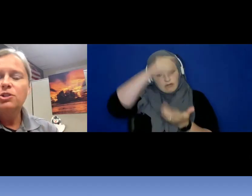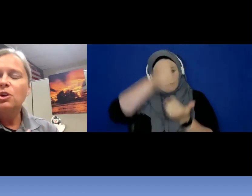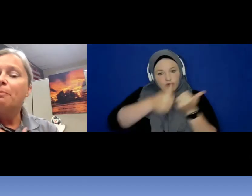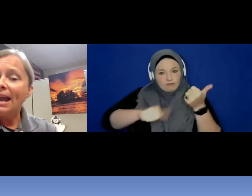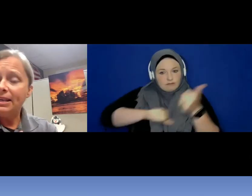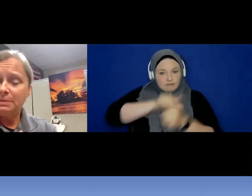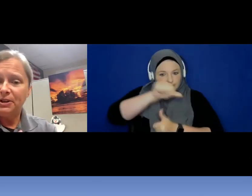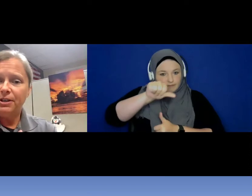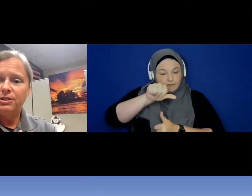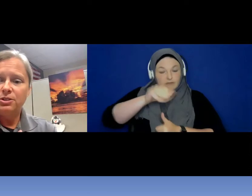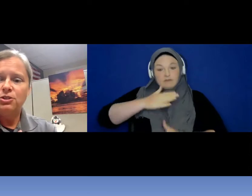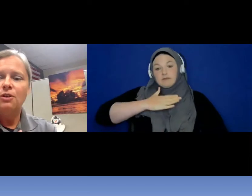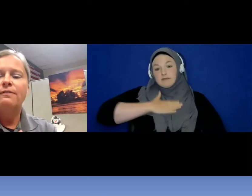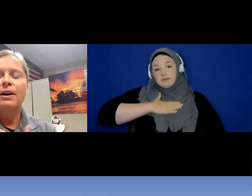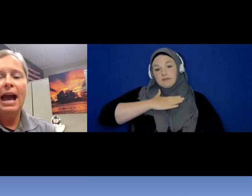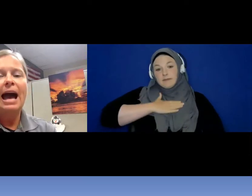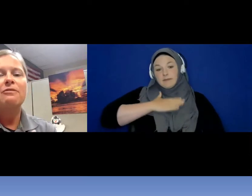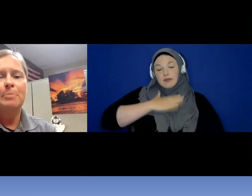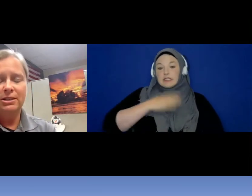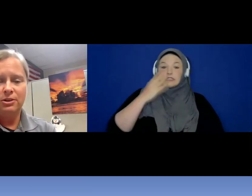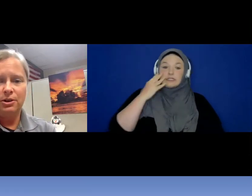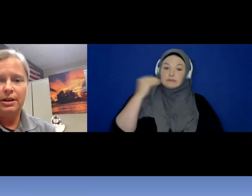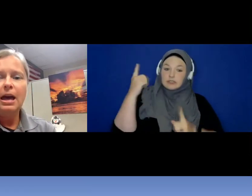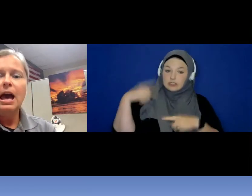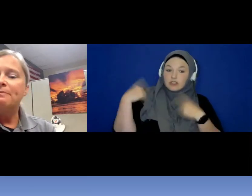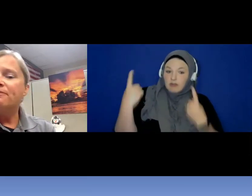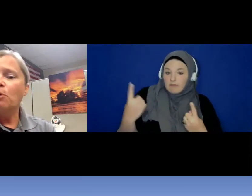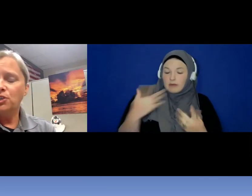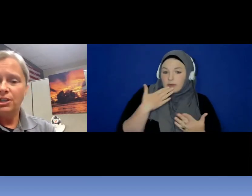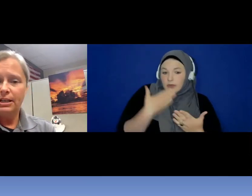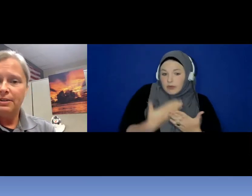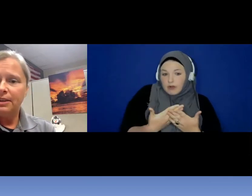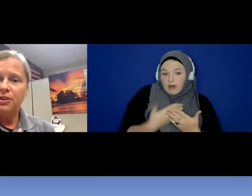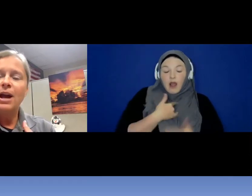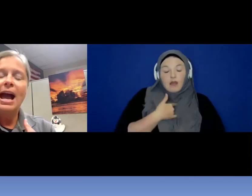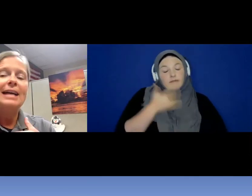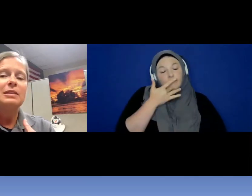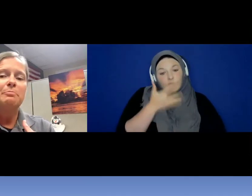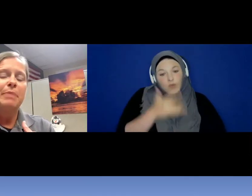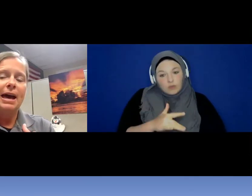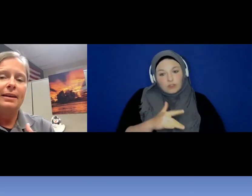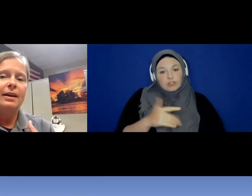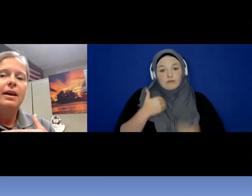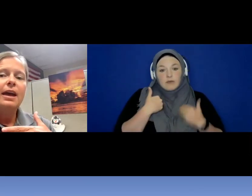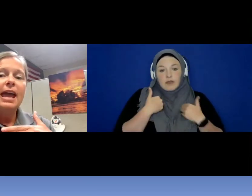So my experiences very far have been good. I am fortunate that there hasn't been